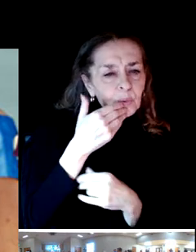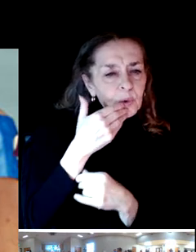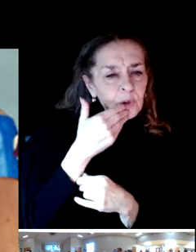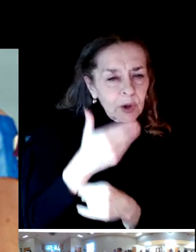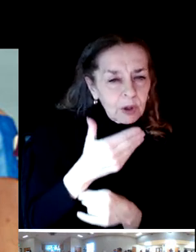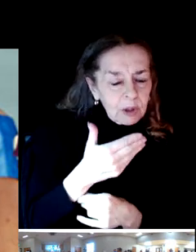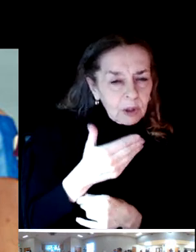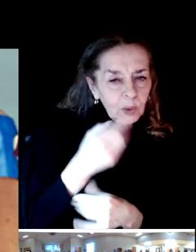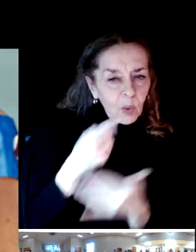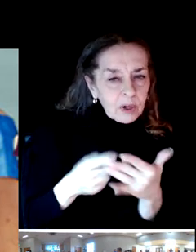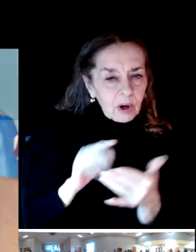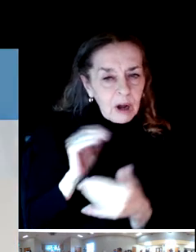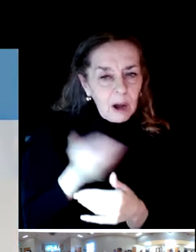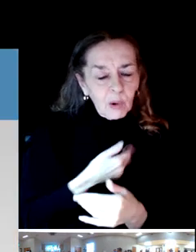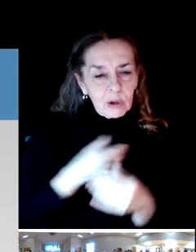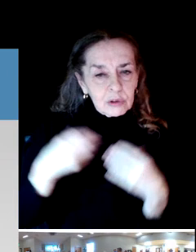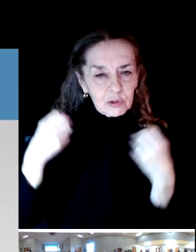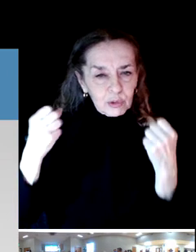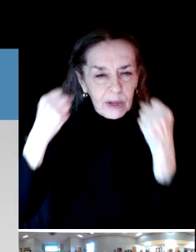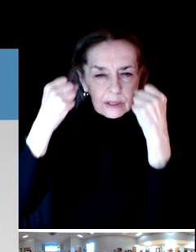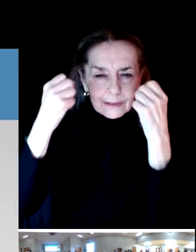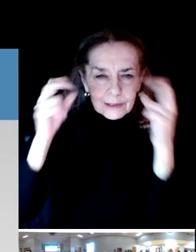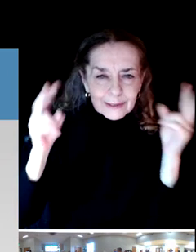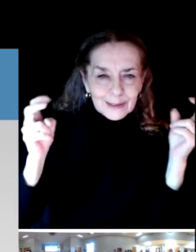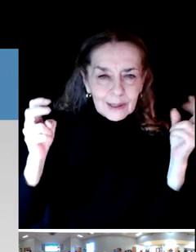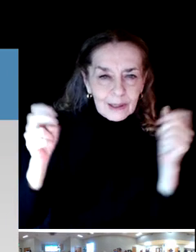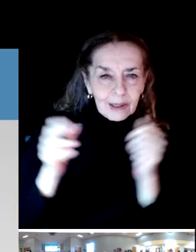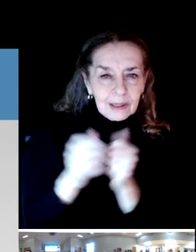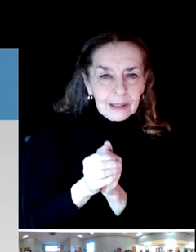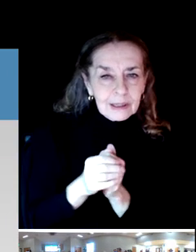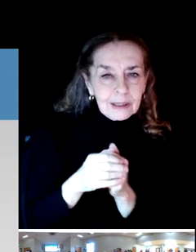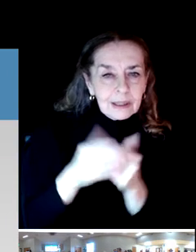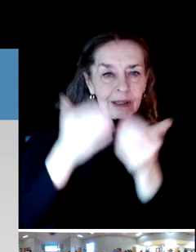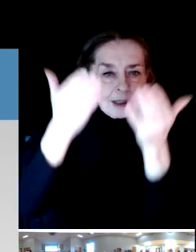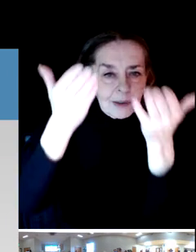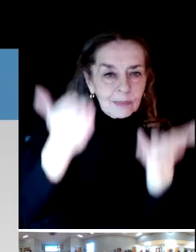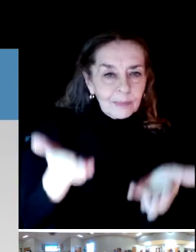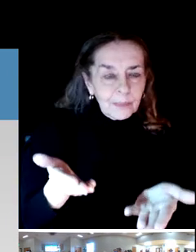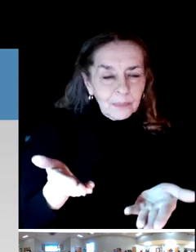And here's what they told us.